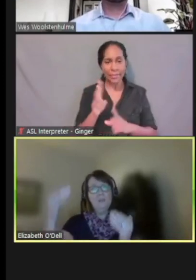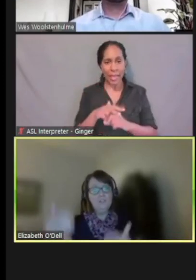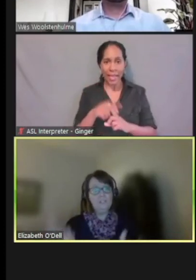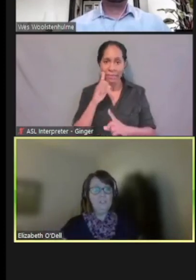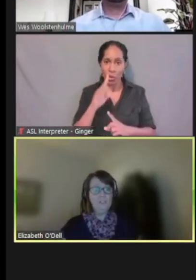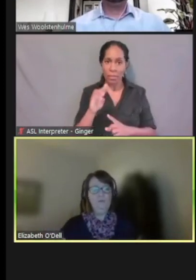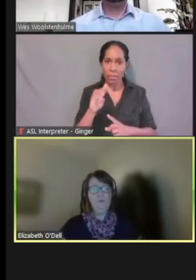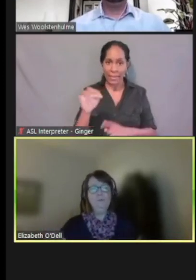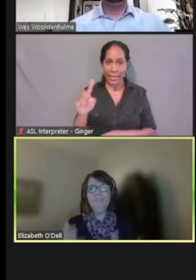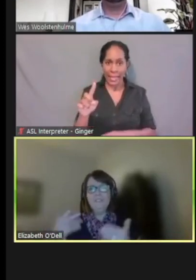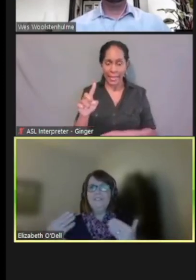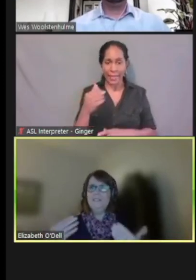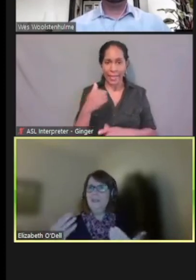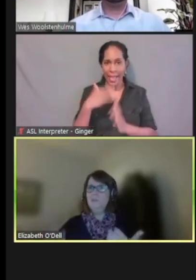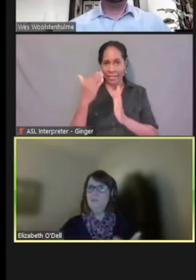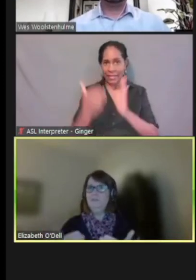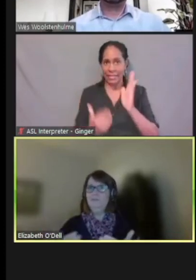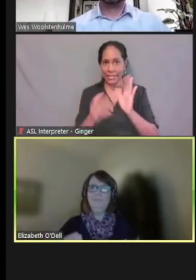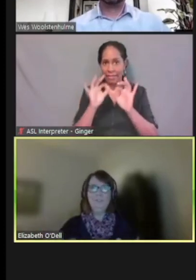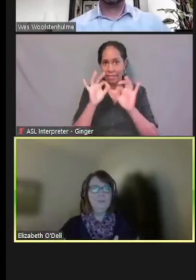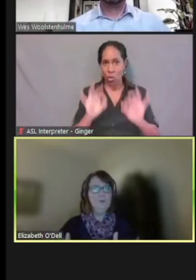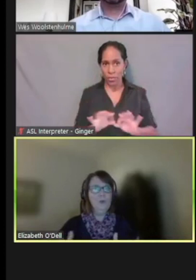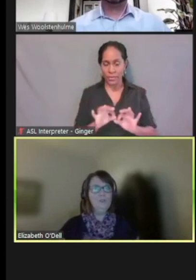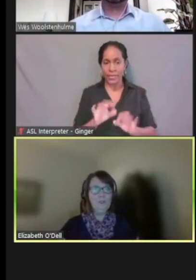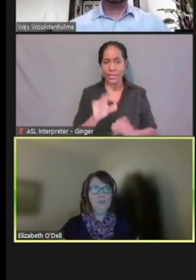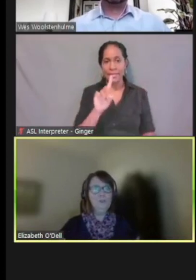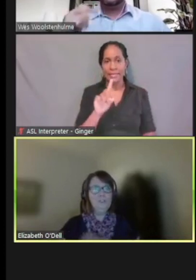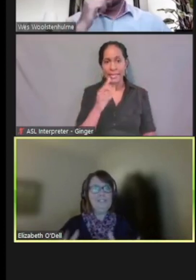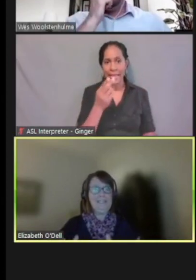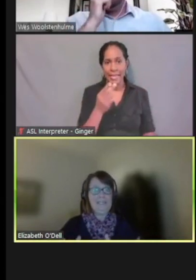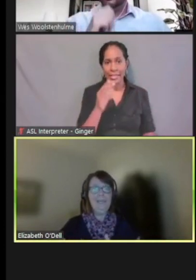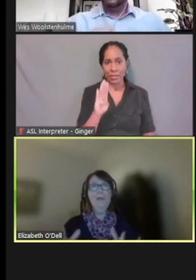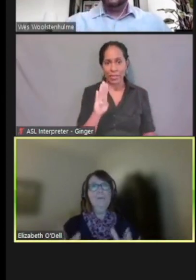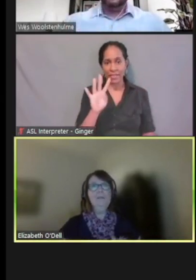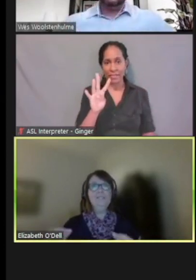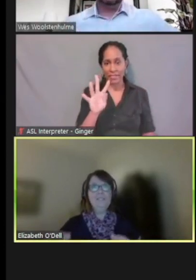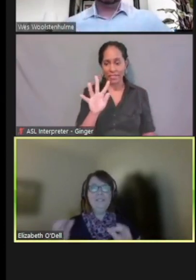There's a list of forms, it's a DHB-5202C, but it's labeled